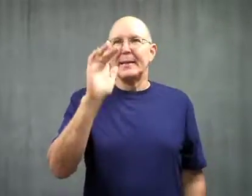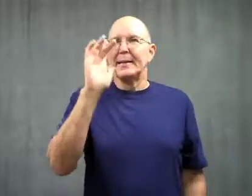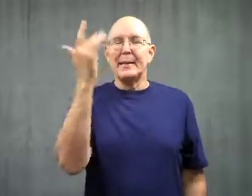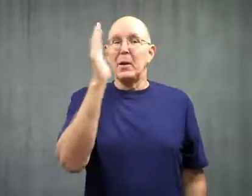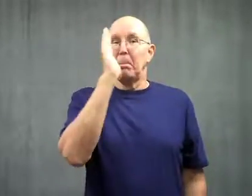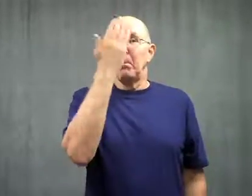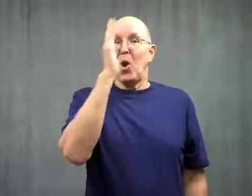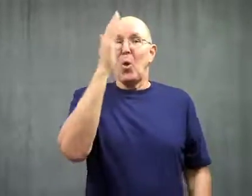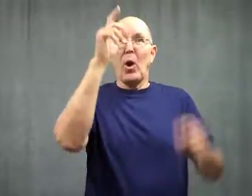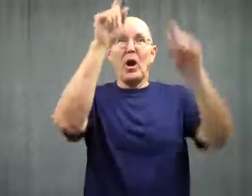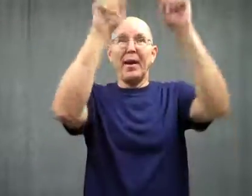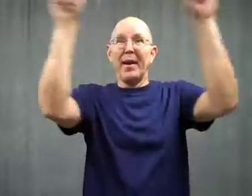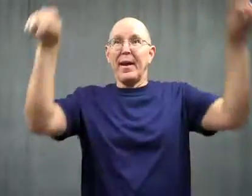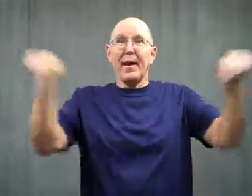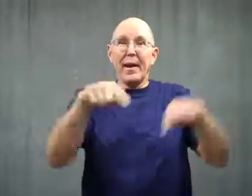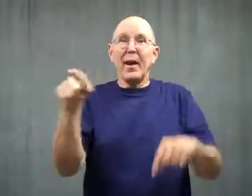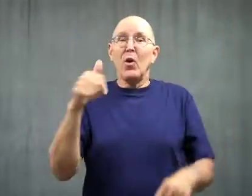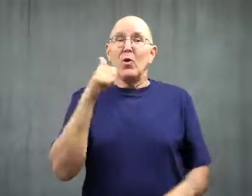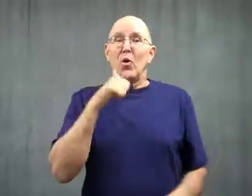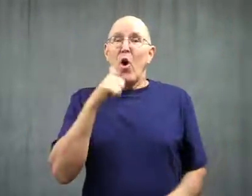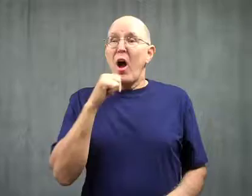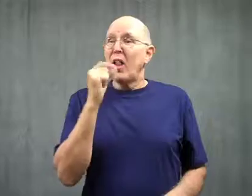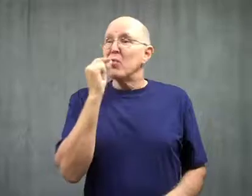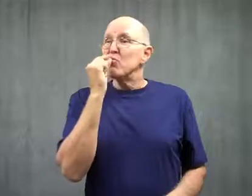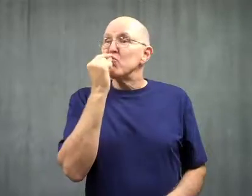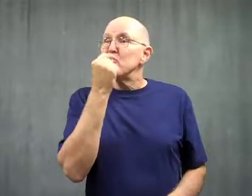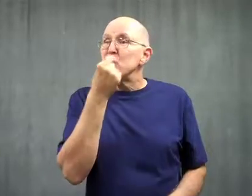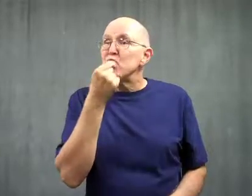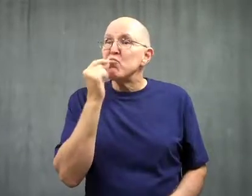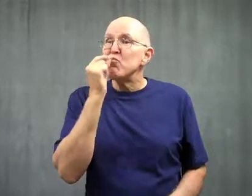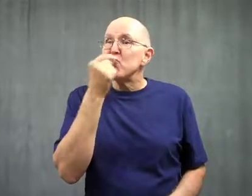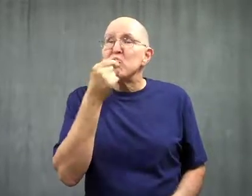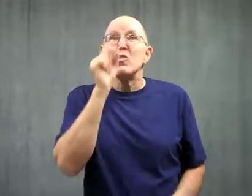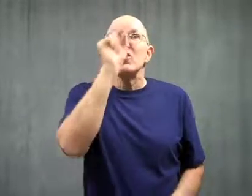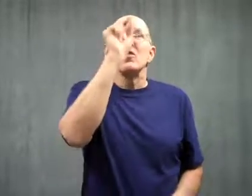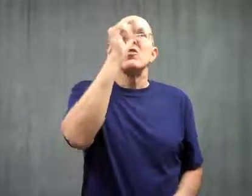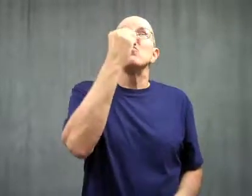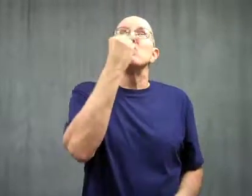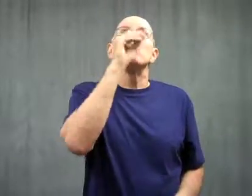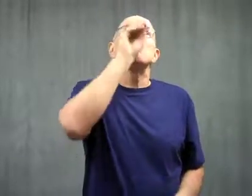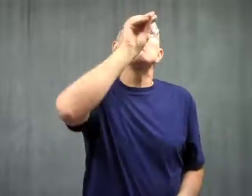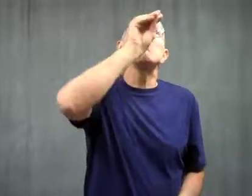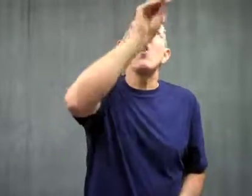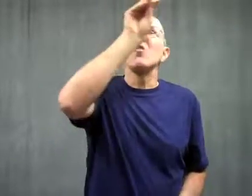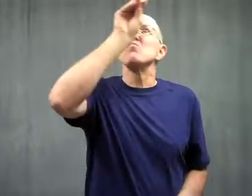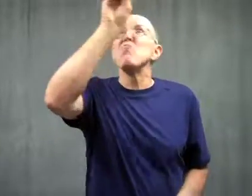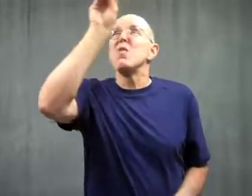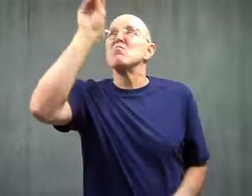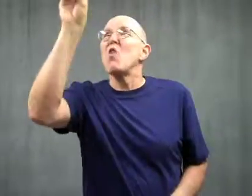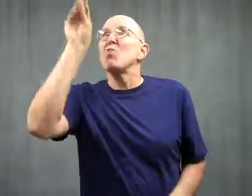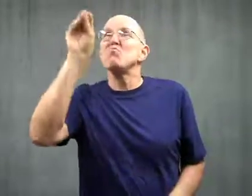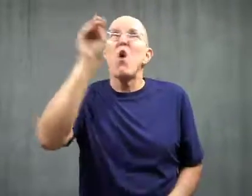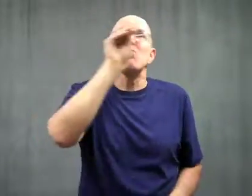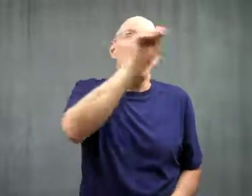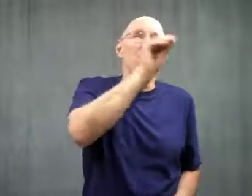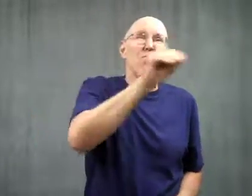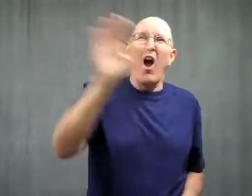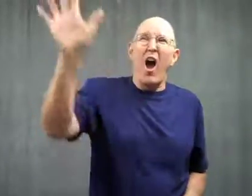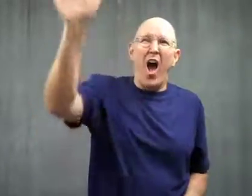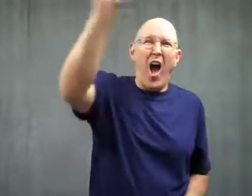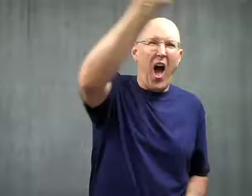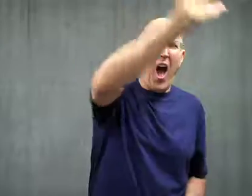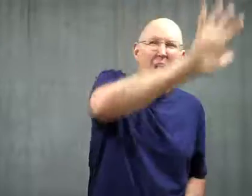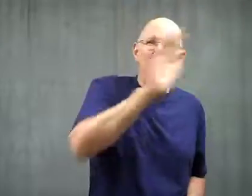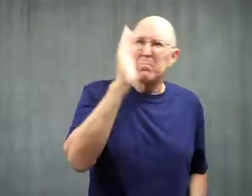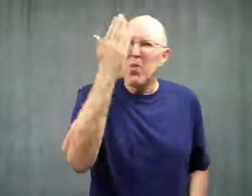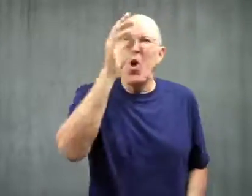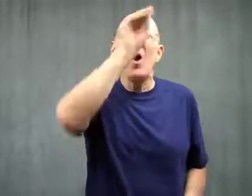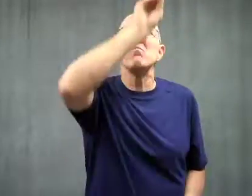The girls had covered the mirror with lipstick kisses again.